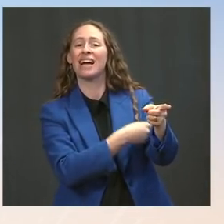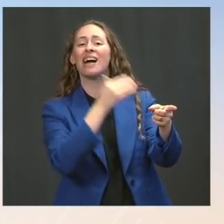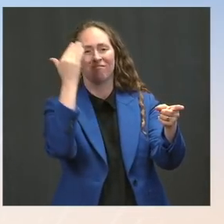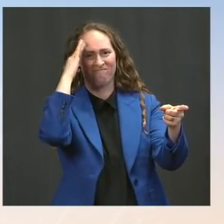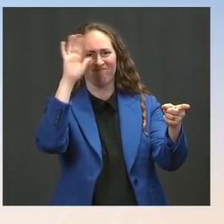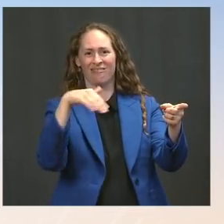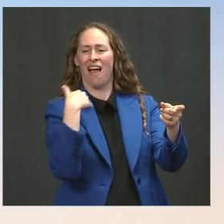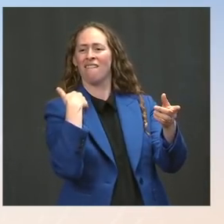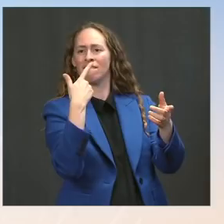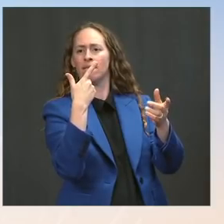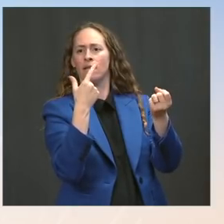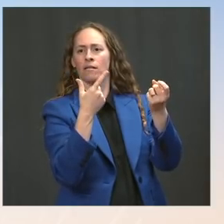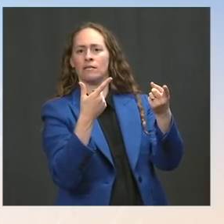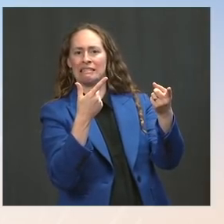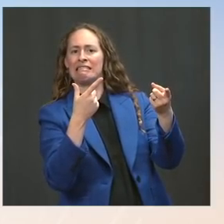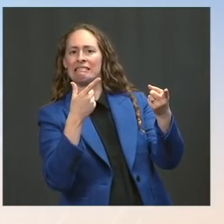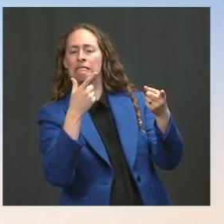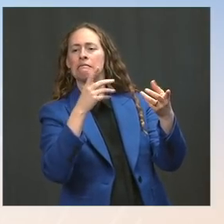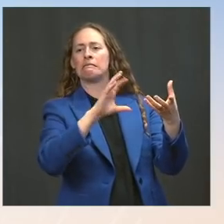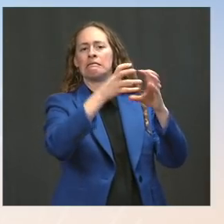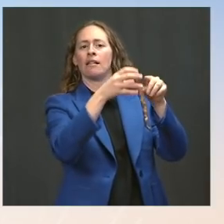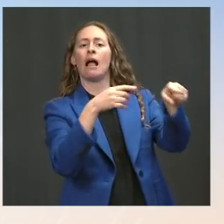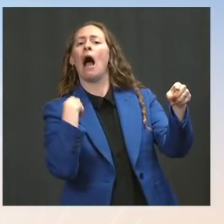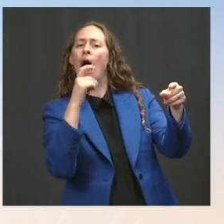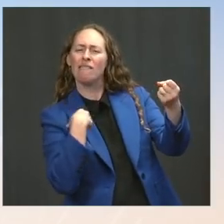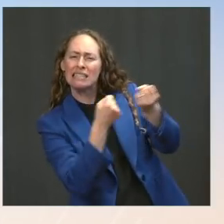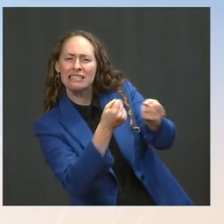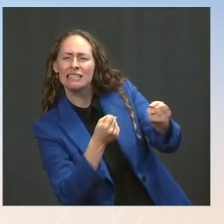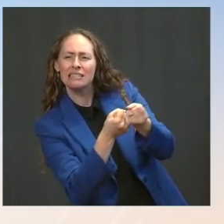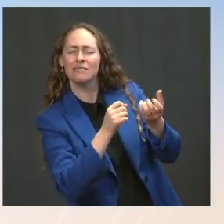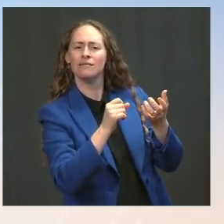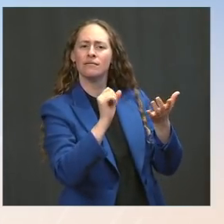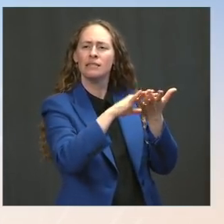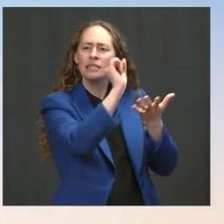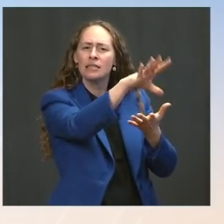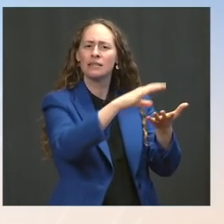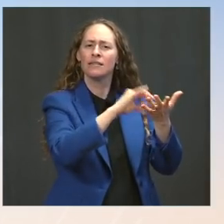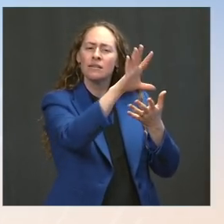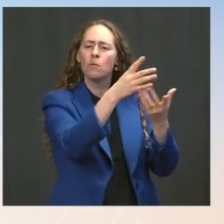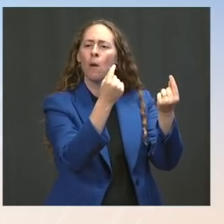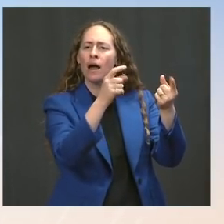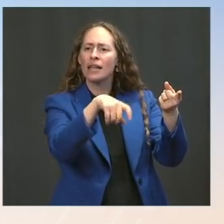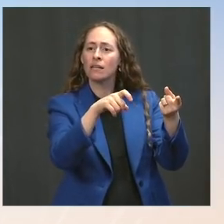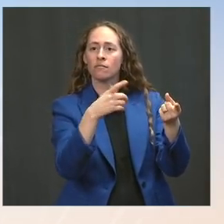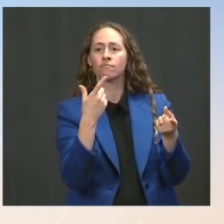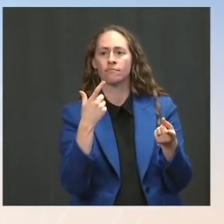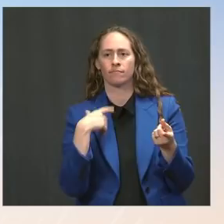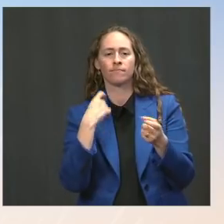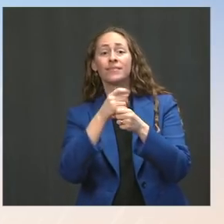to ensure we're reaching Americans with the vaccine where they are. And that's one of the notes that, I think, our Secretary of Commerce